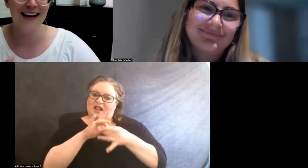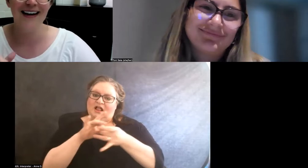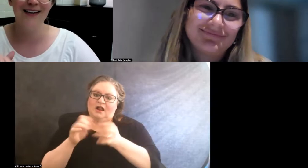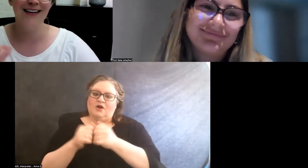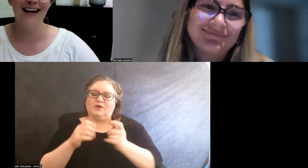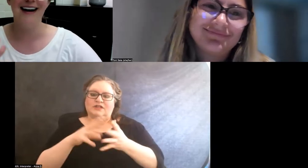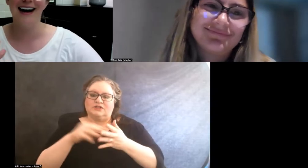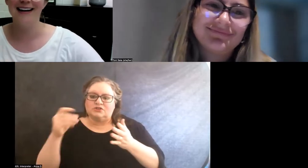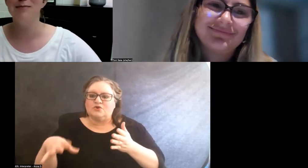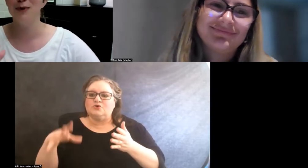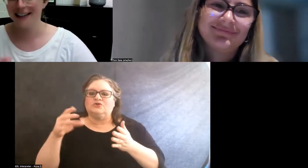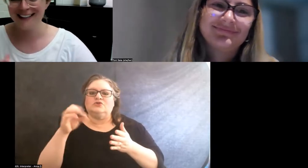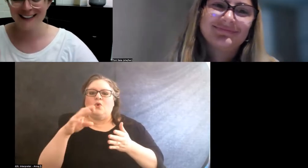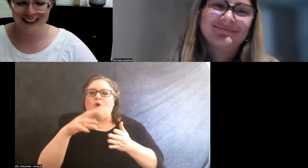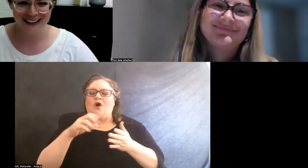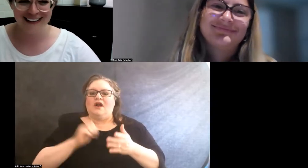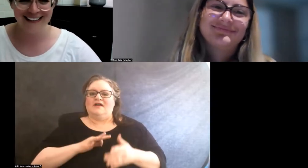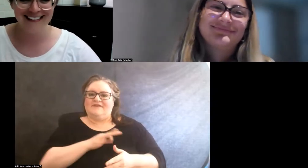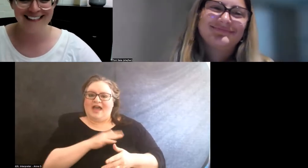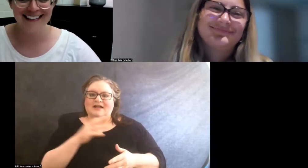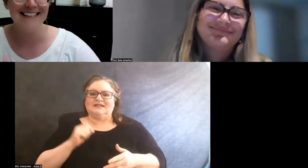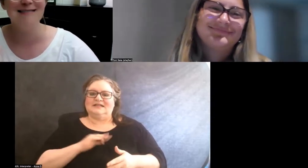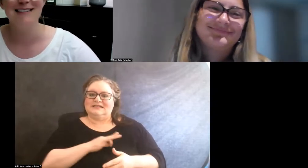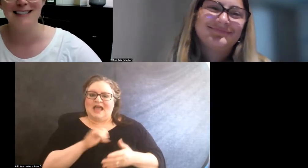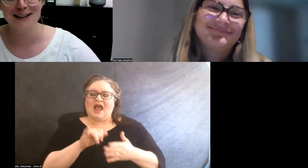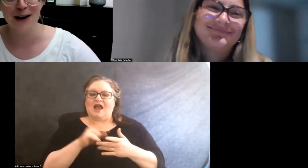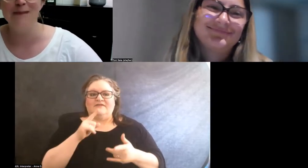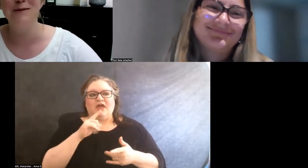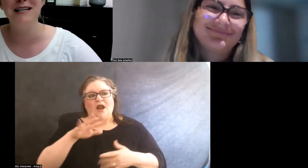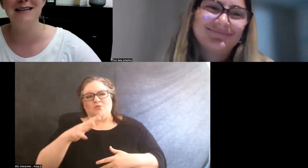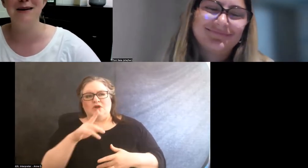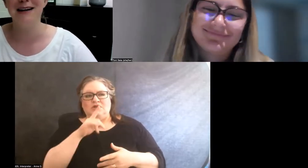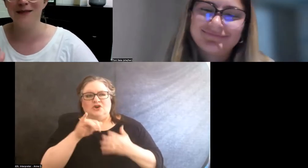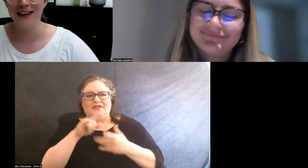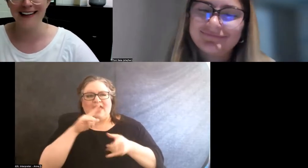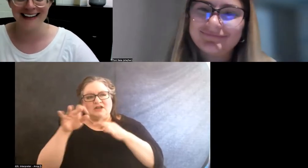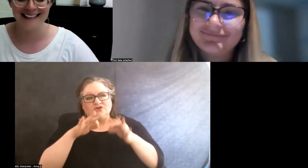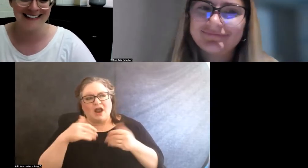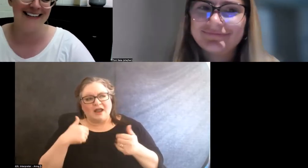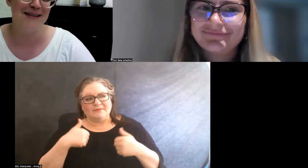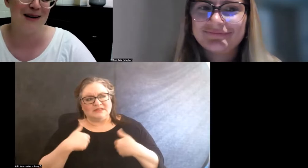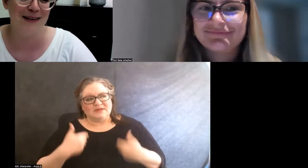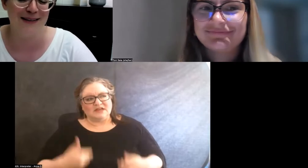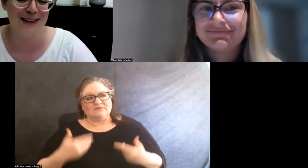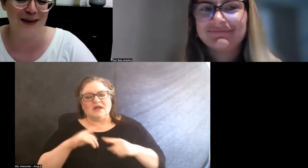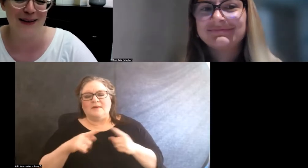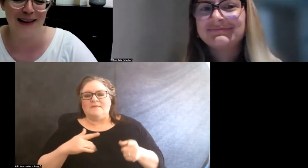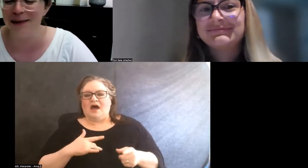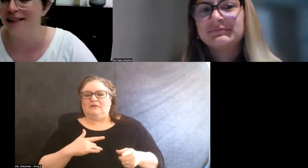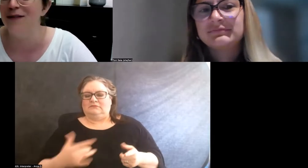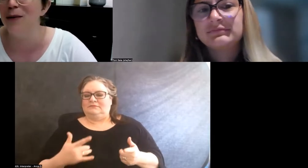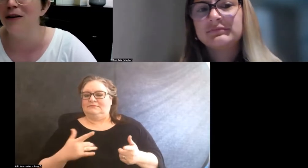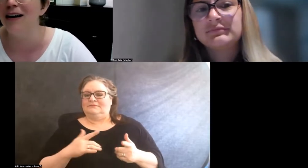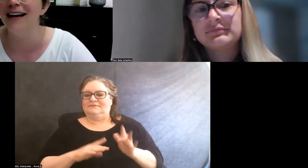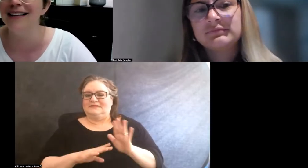that are like, I'm pretty sure describe me, but I'm feeling hesitant about, you know, claiming the full belonging,